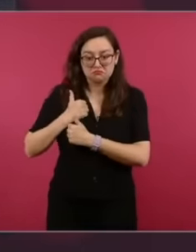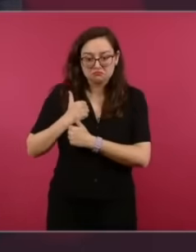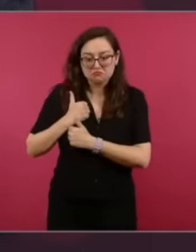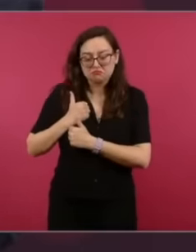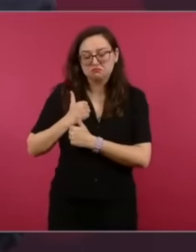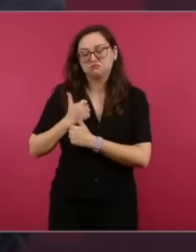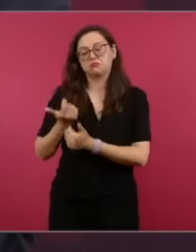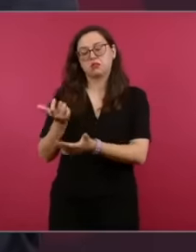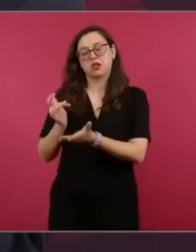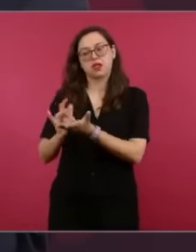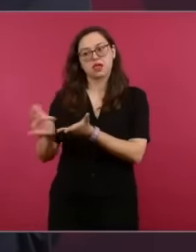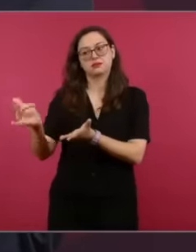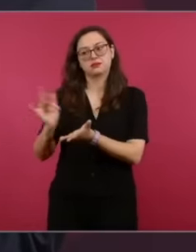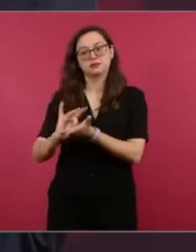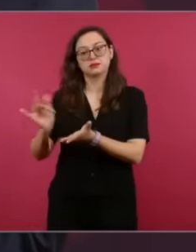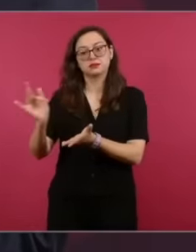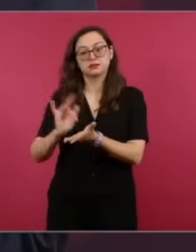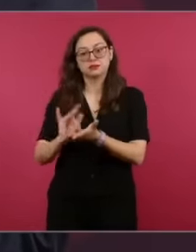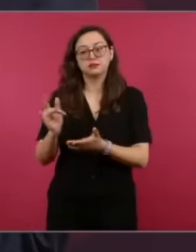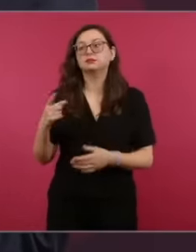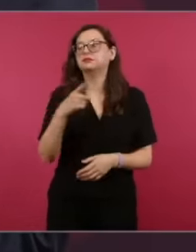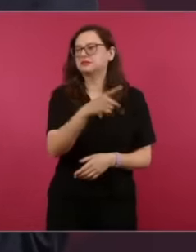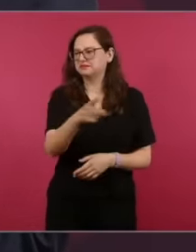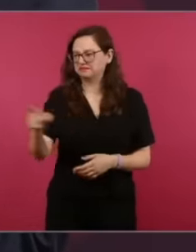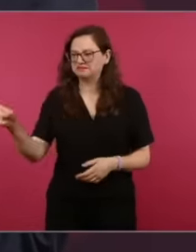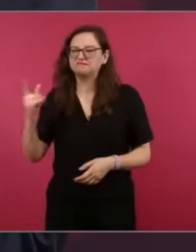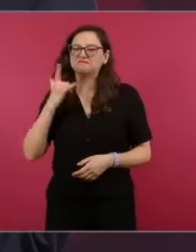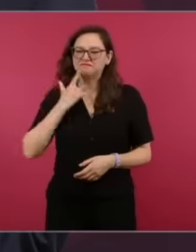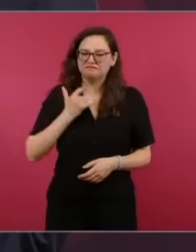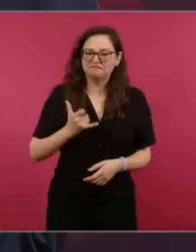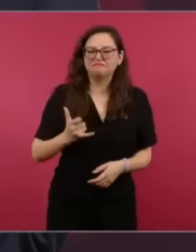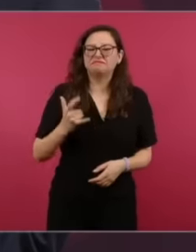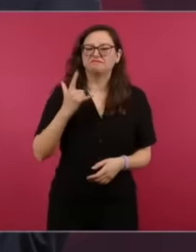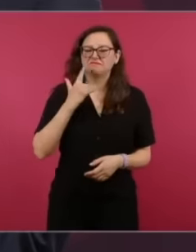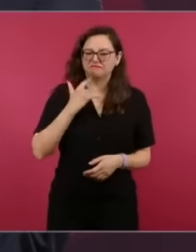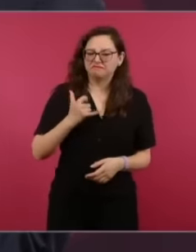a lot with a lot of sacrifice because sometimes that is